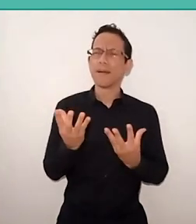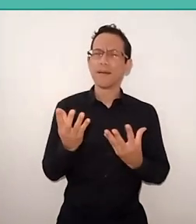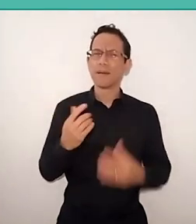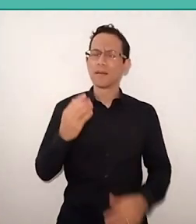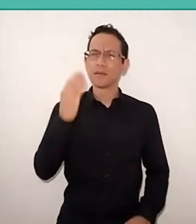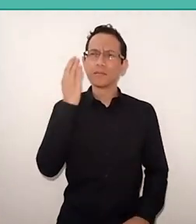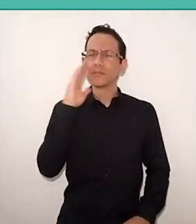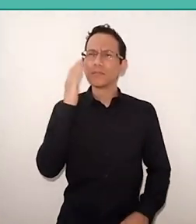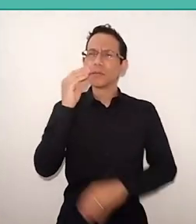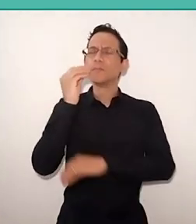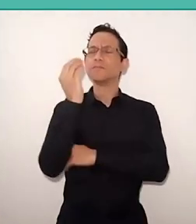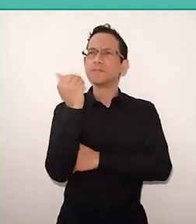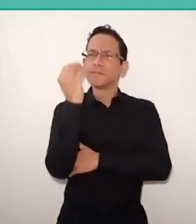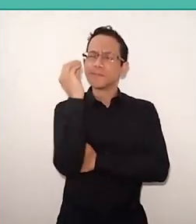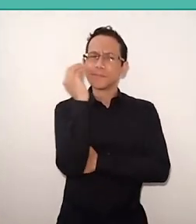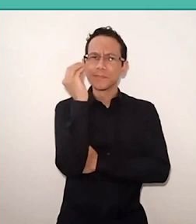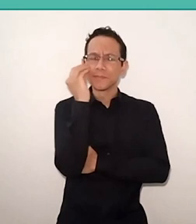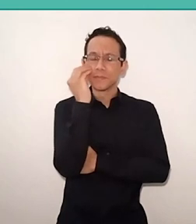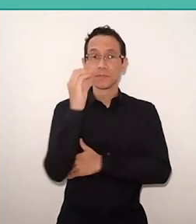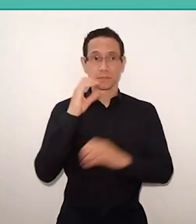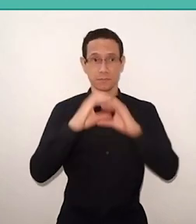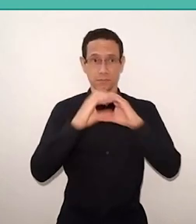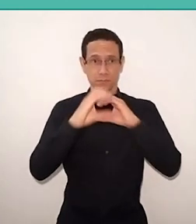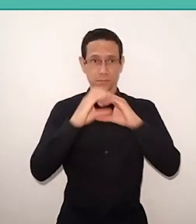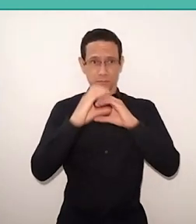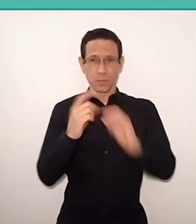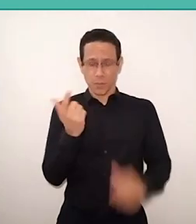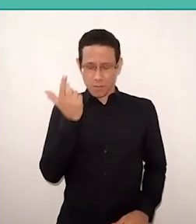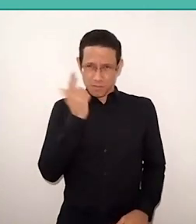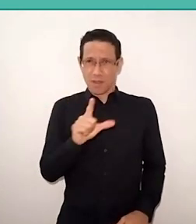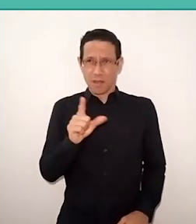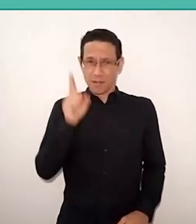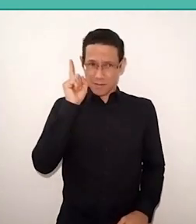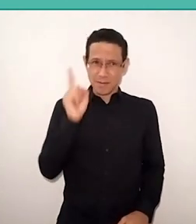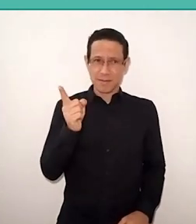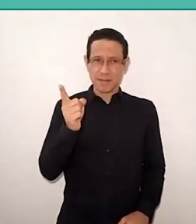It is only possible to restore the dialog understanding the pain of the other,